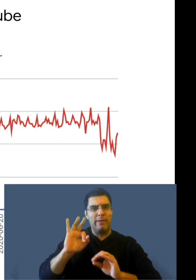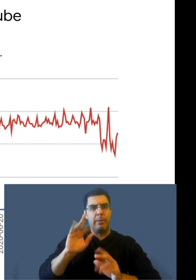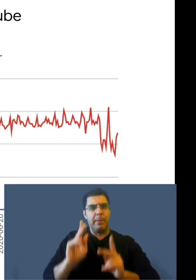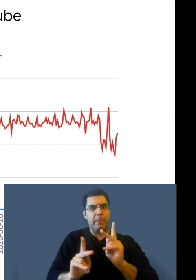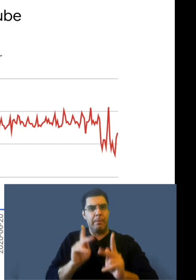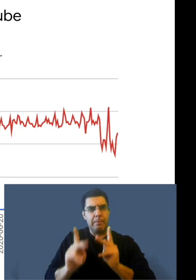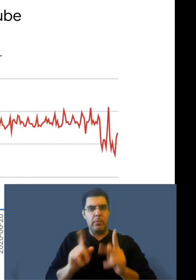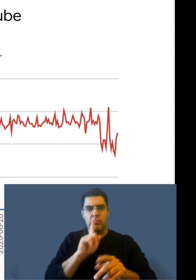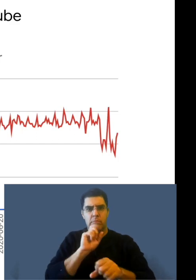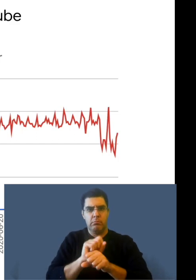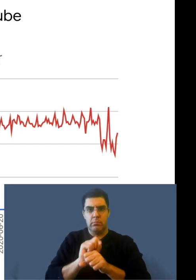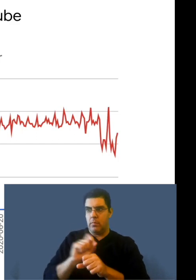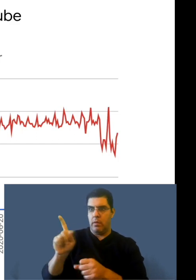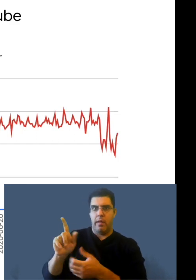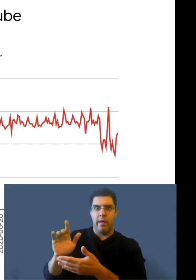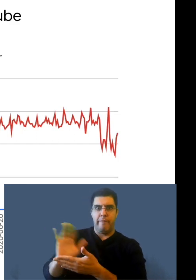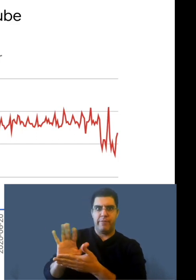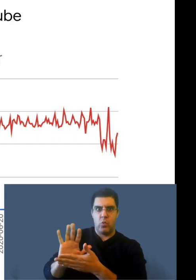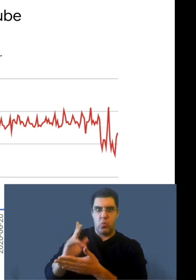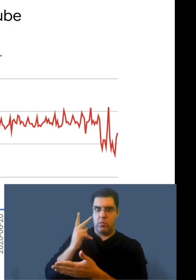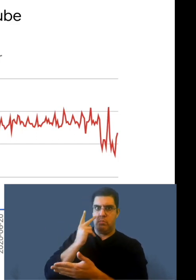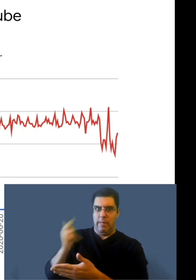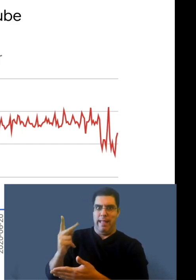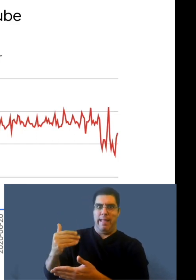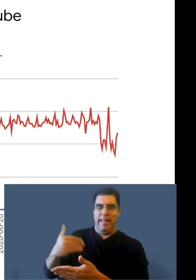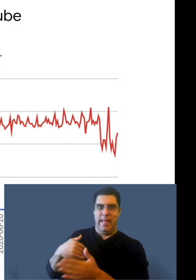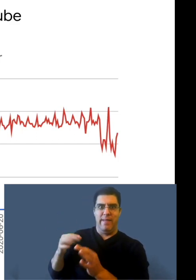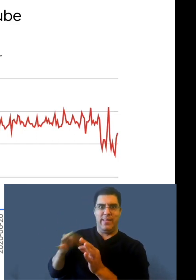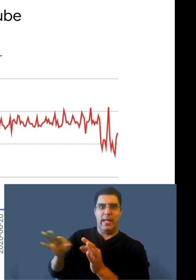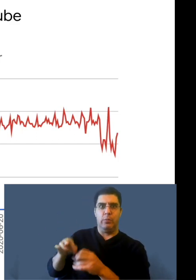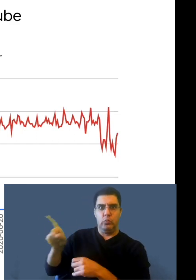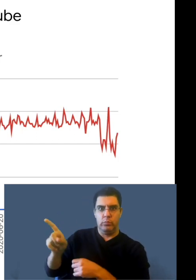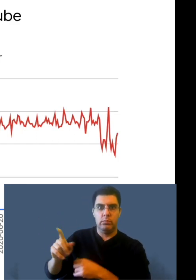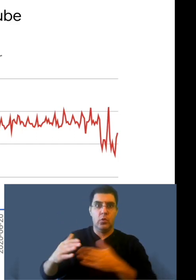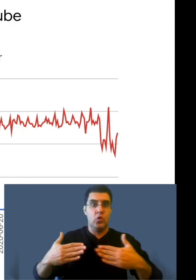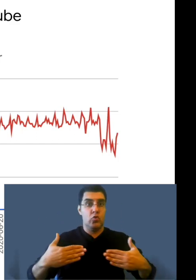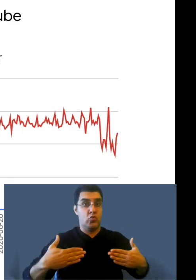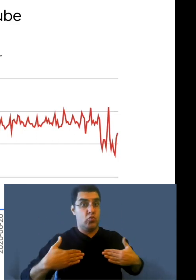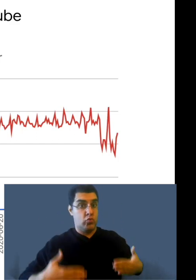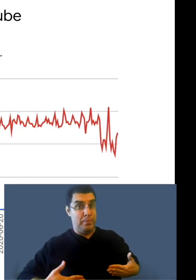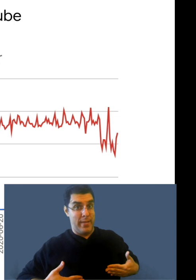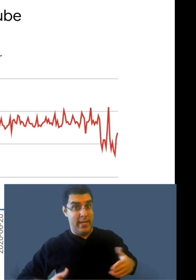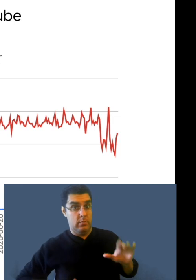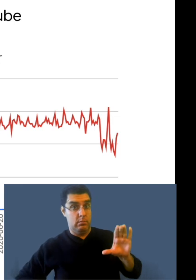that shows the number of videos with captions, human captions,